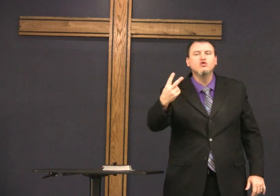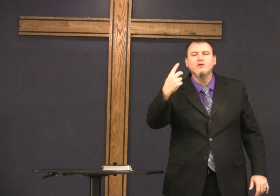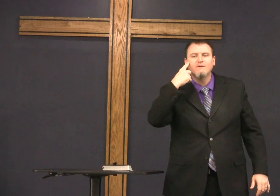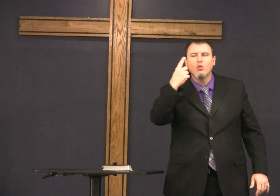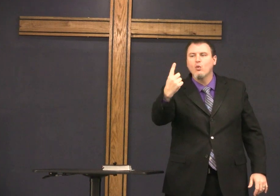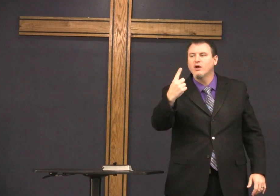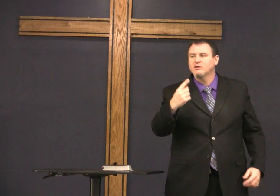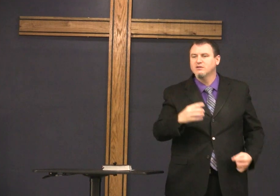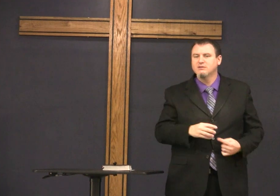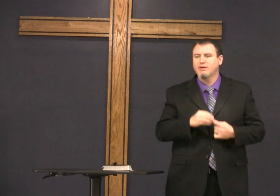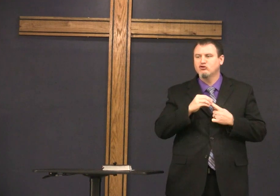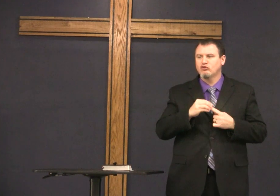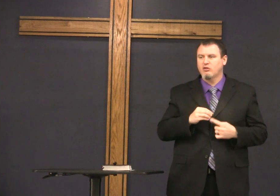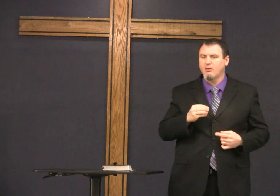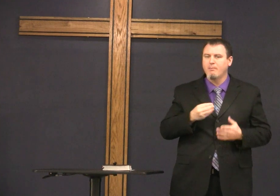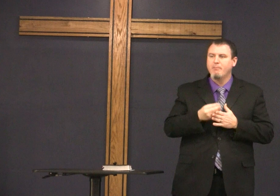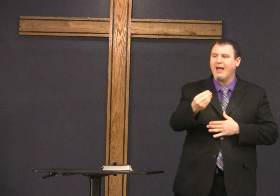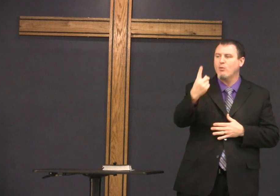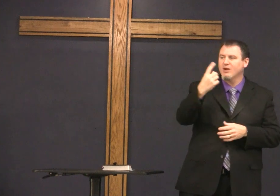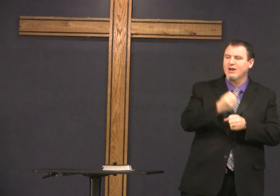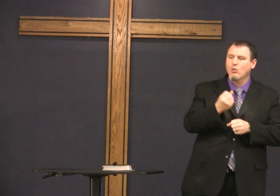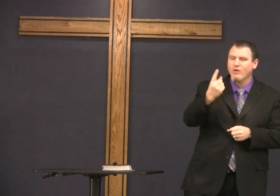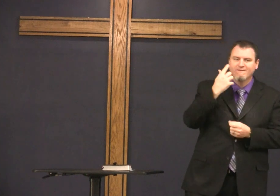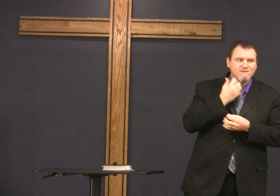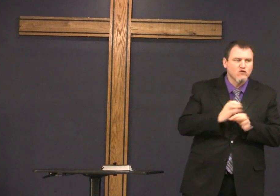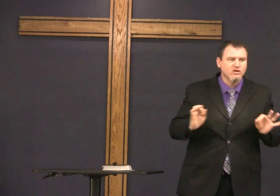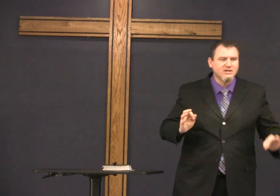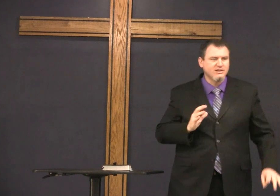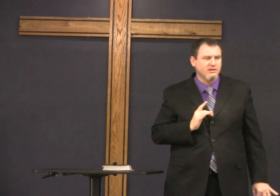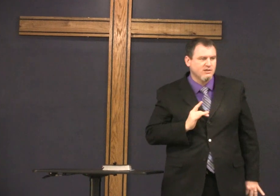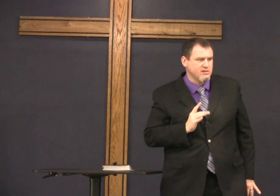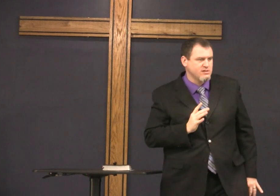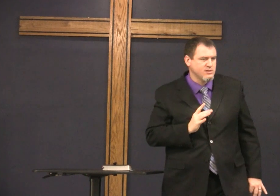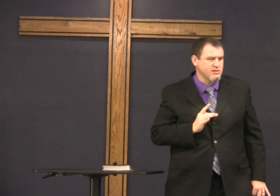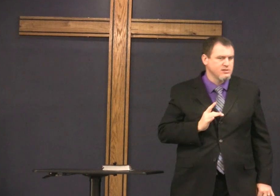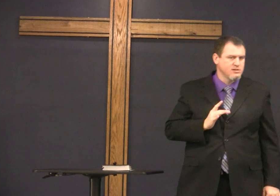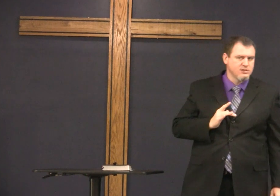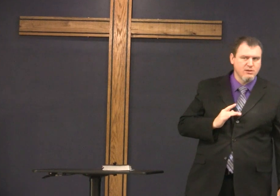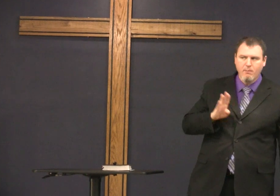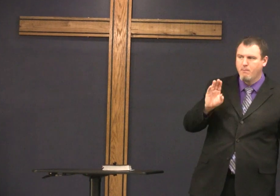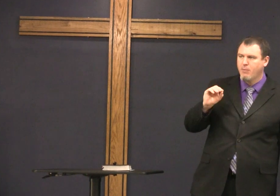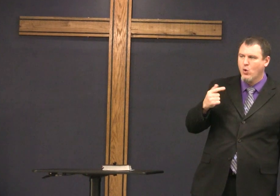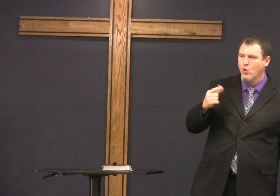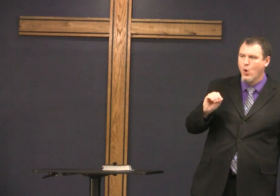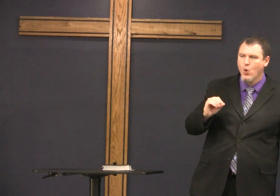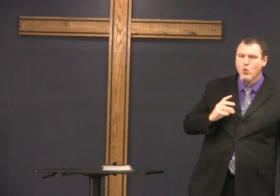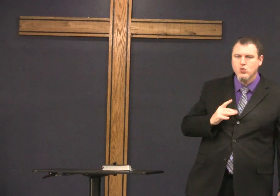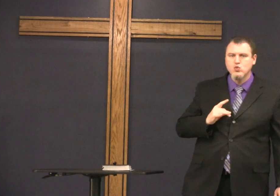so first we talked about Simeon remember today we have two this one's for free